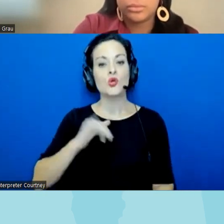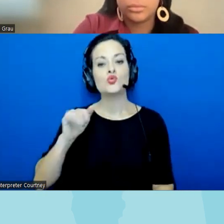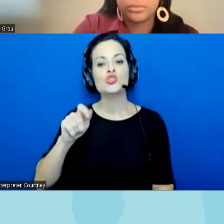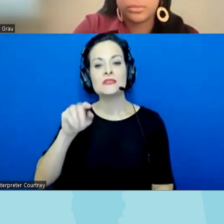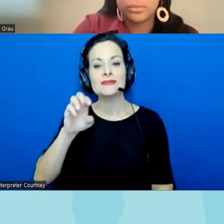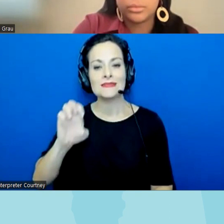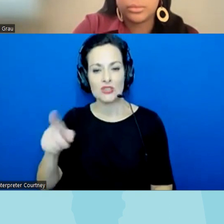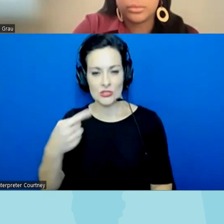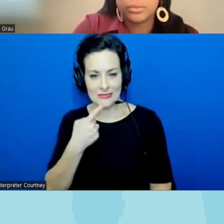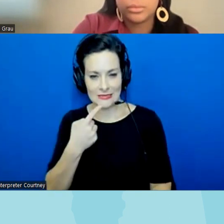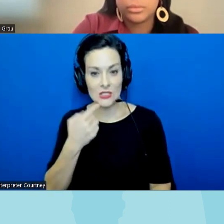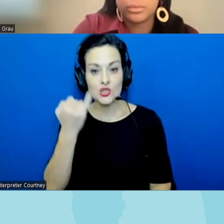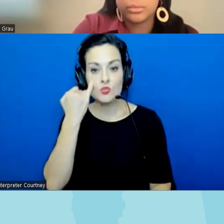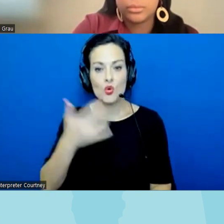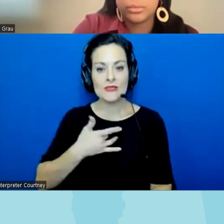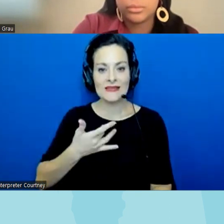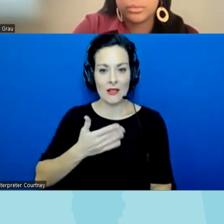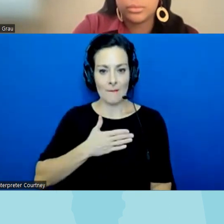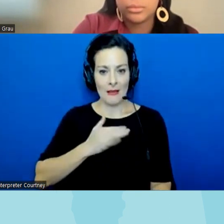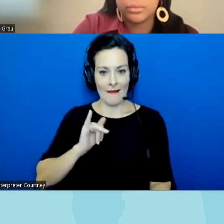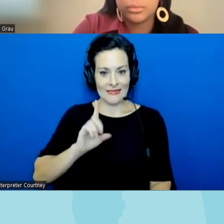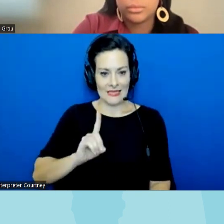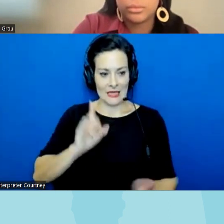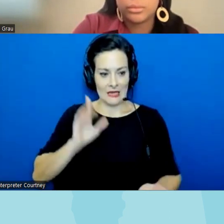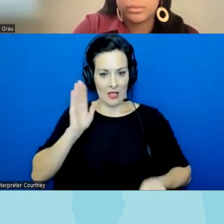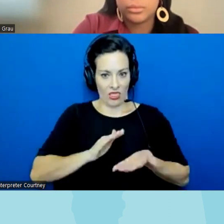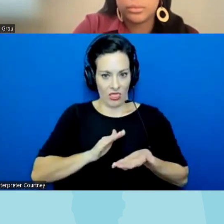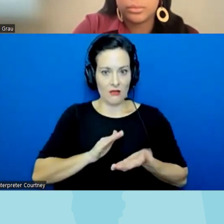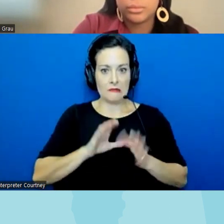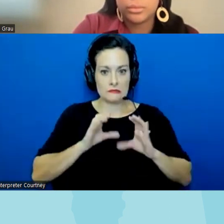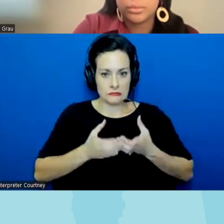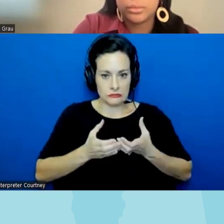who may have marginalized identities as folks who for example are in faith communities some